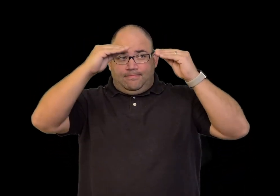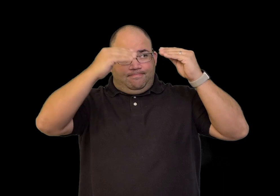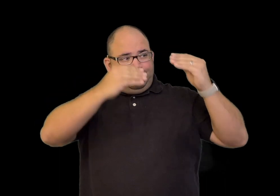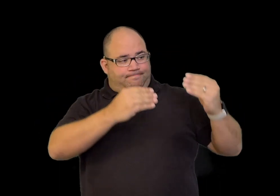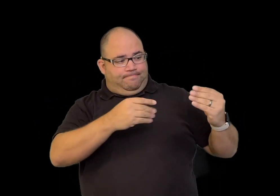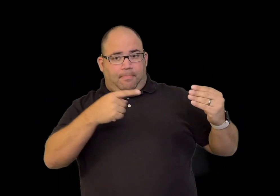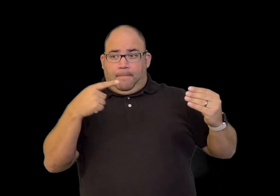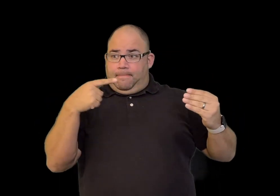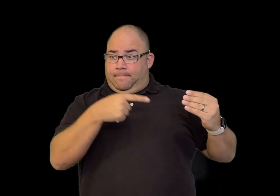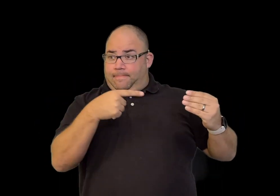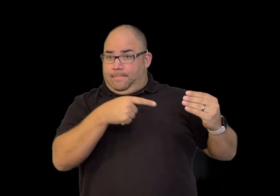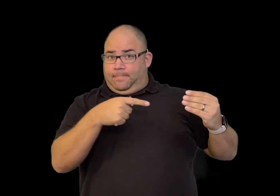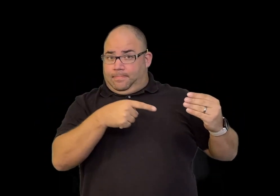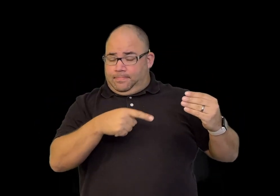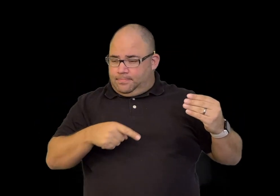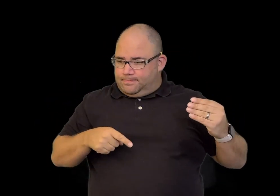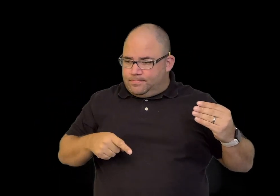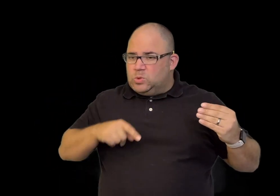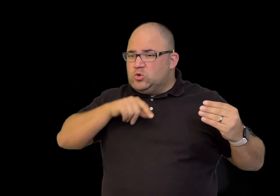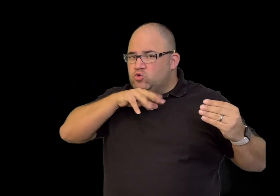by pointing to his hat,